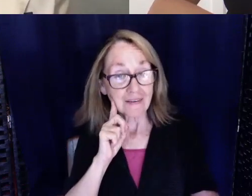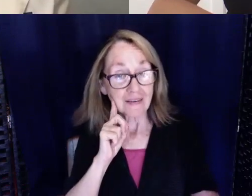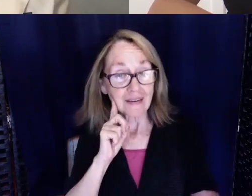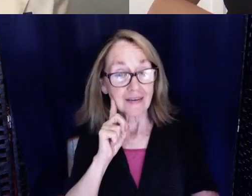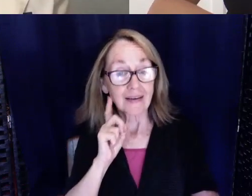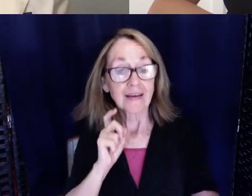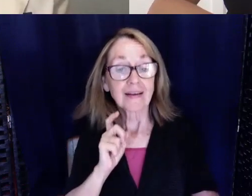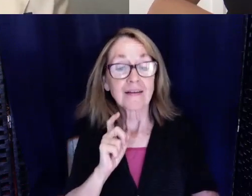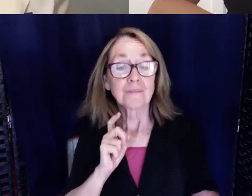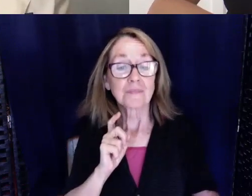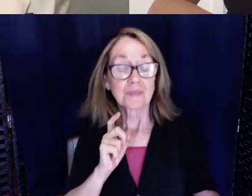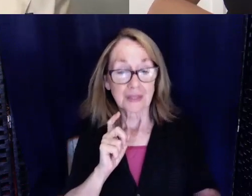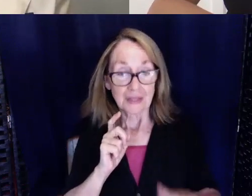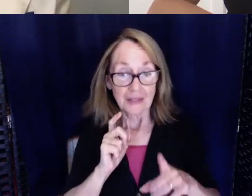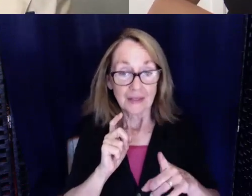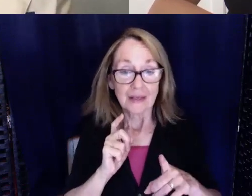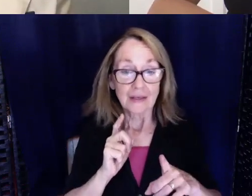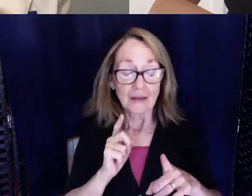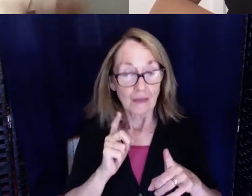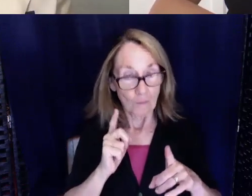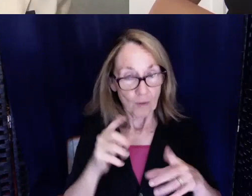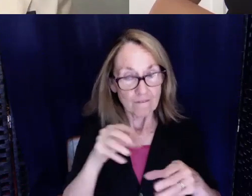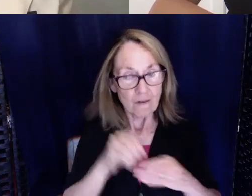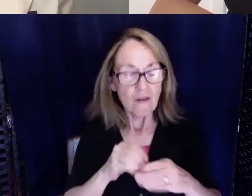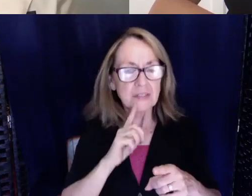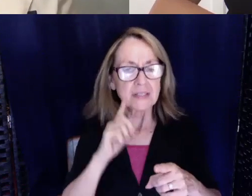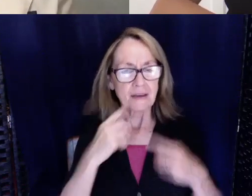called Michigan Deaf Health. This is kind of like what you're doing in Rhode